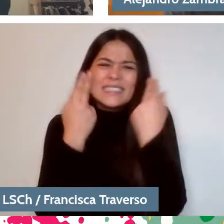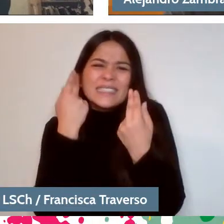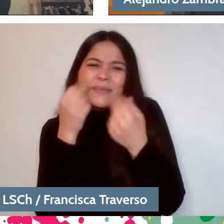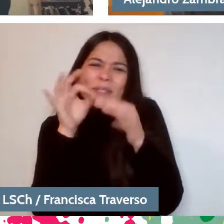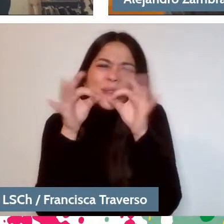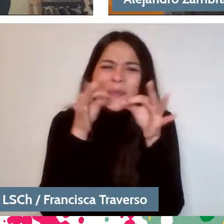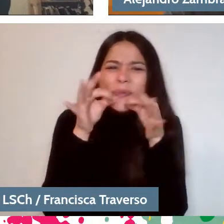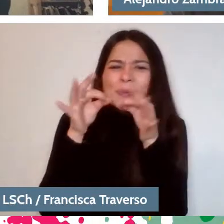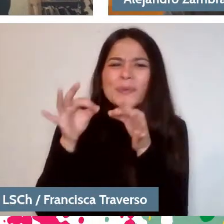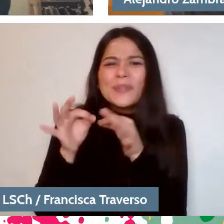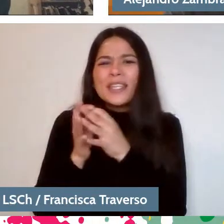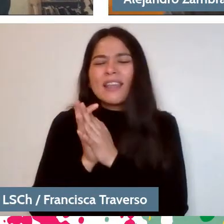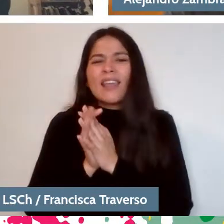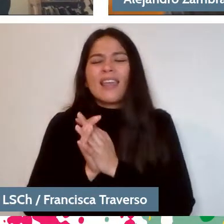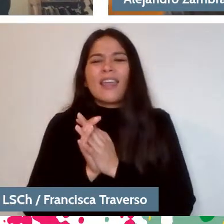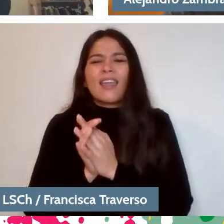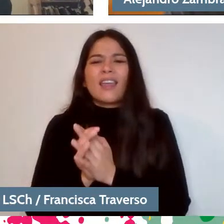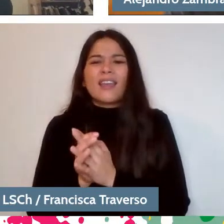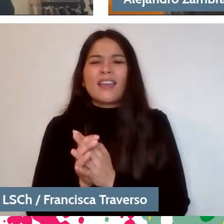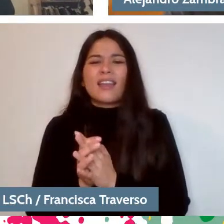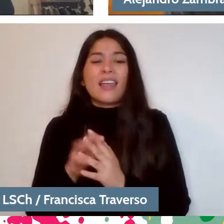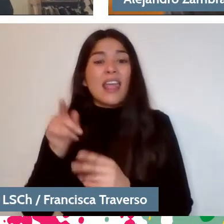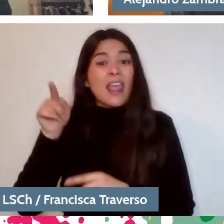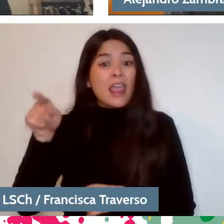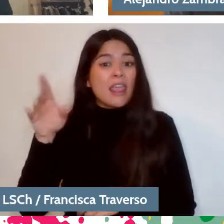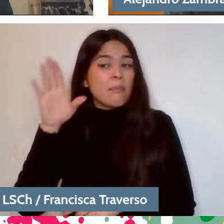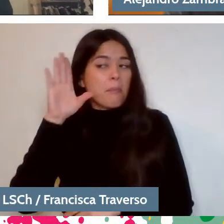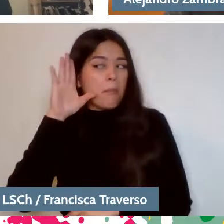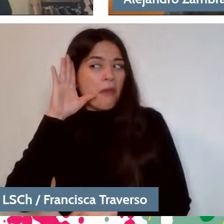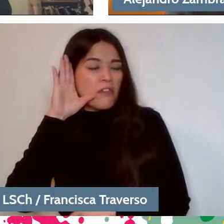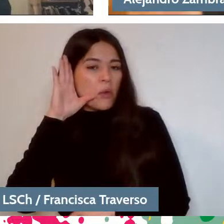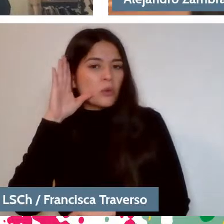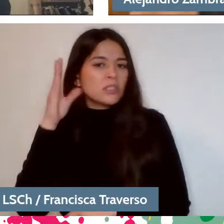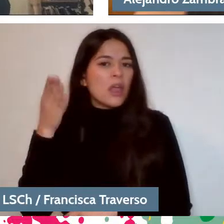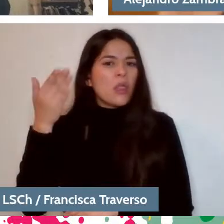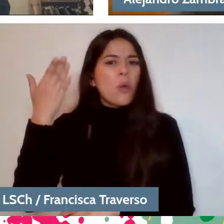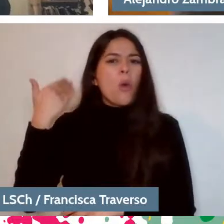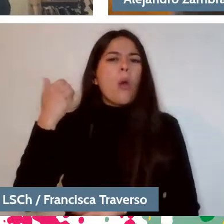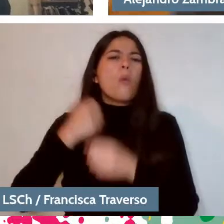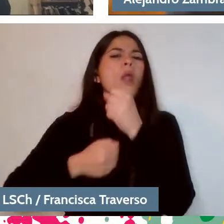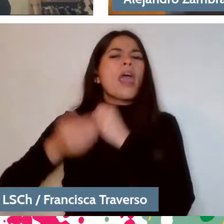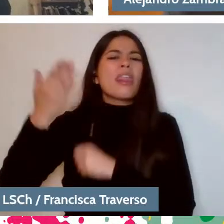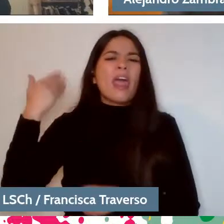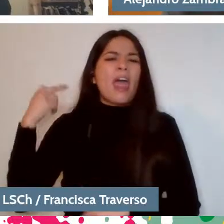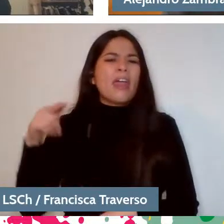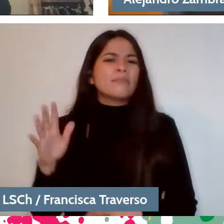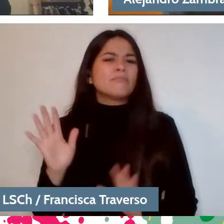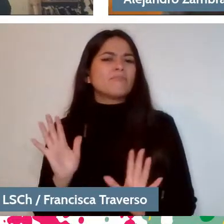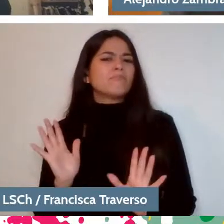that she had heard at an age that was always imprecise because she did always take care that her age was a mystery.